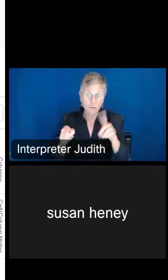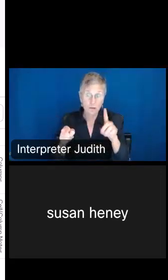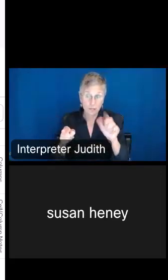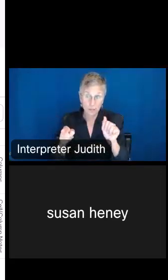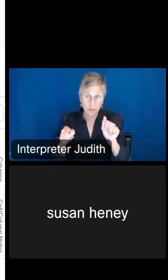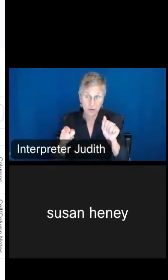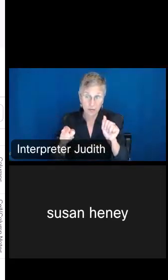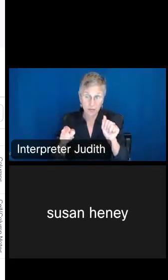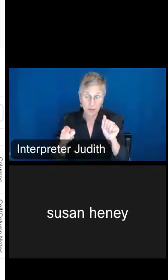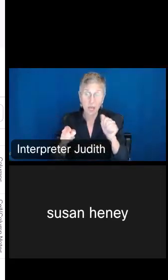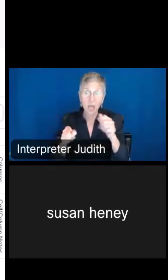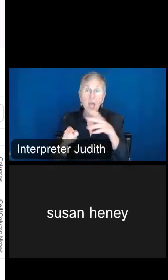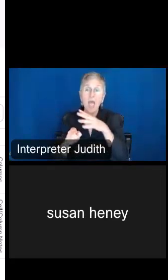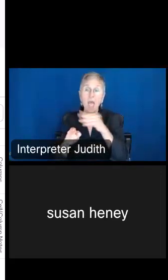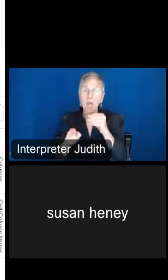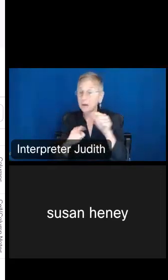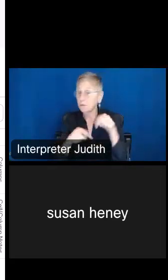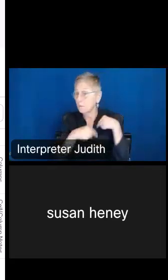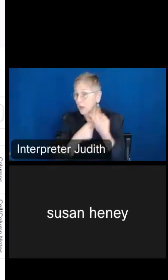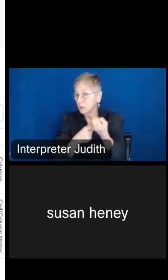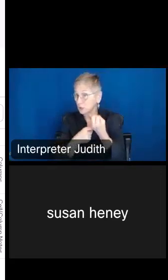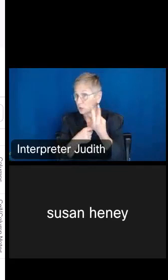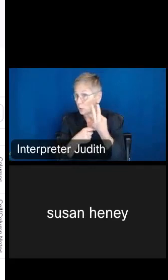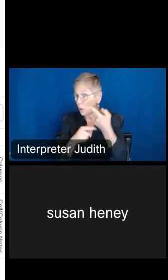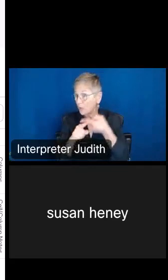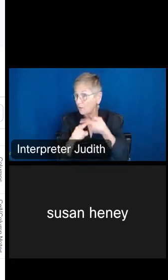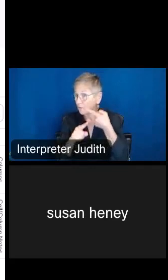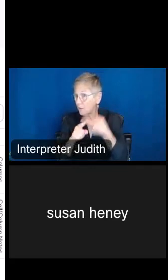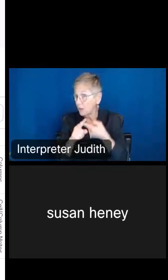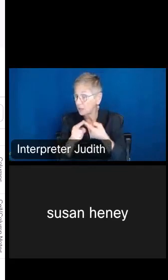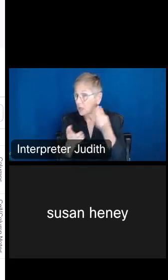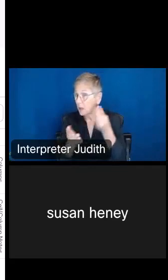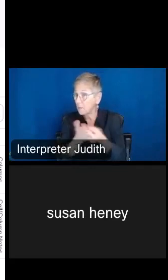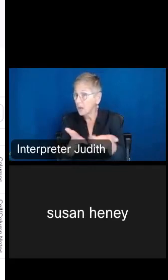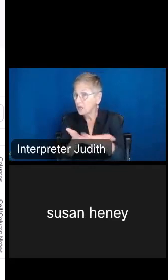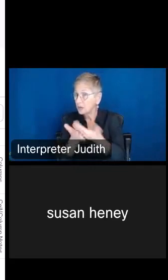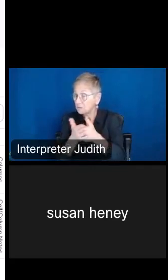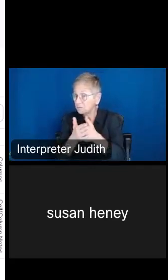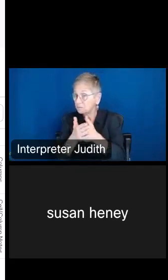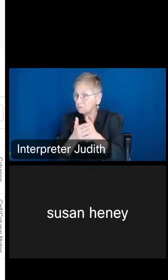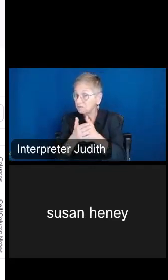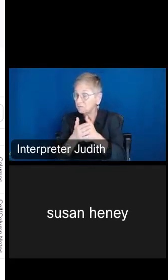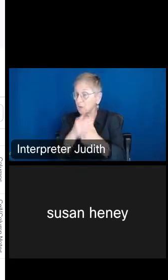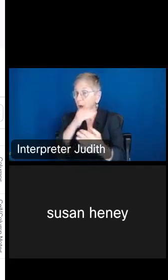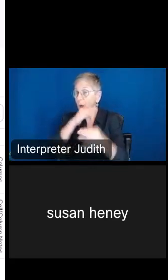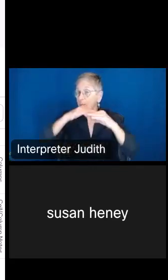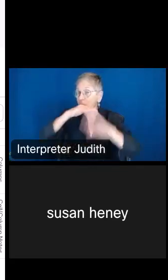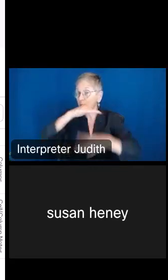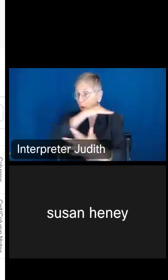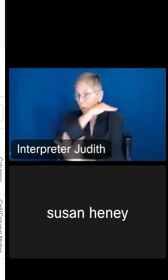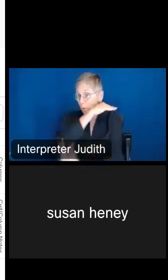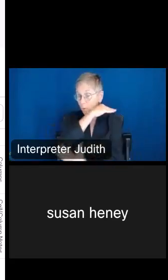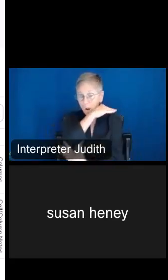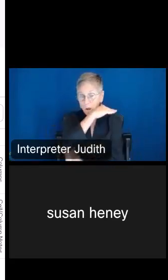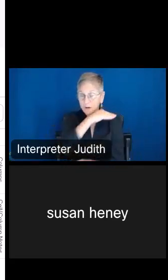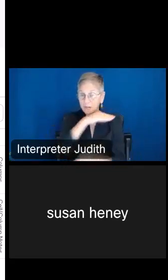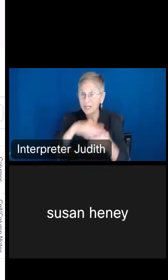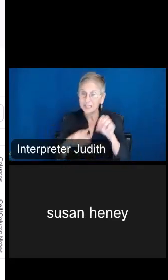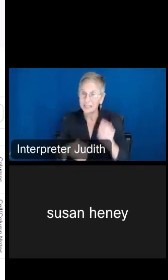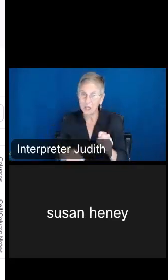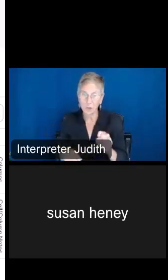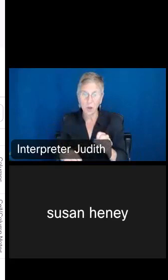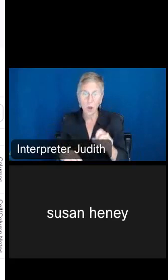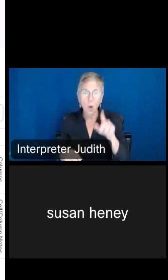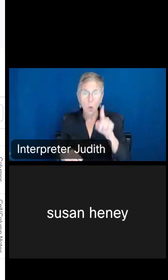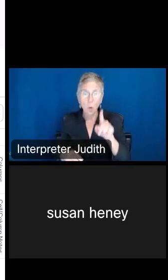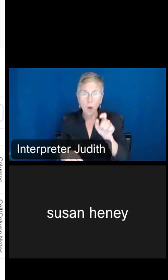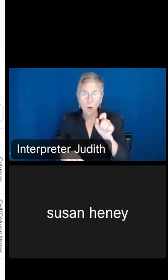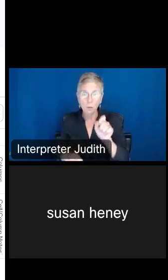the past 12 months below poverty level for the South, so that number should be 1.6 million.